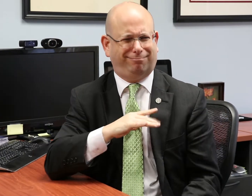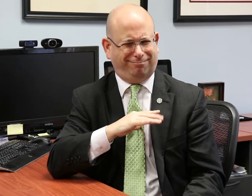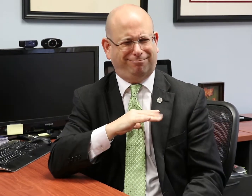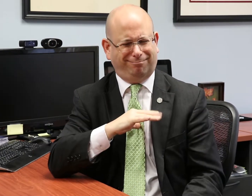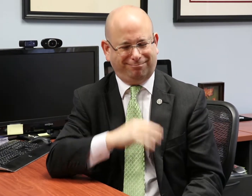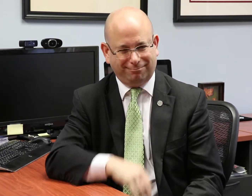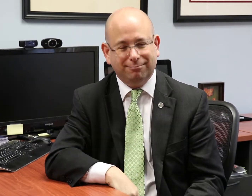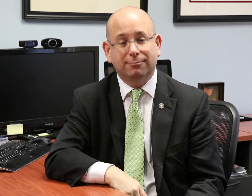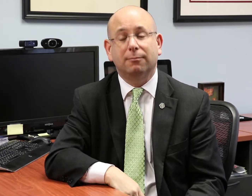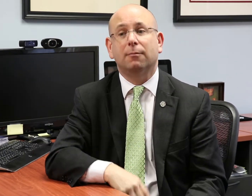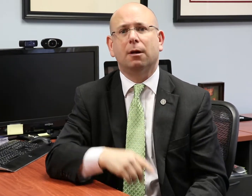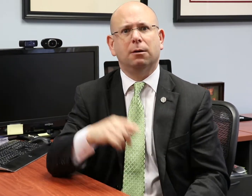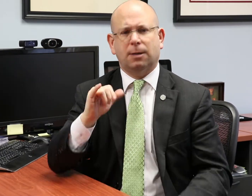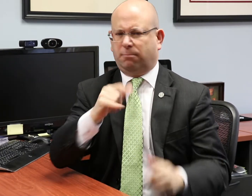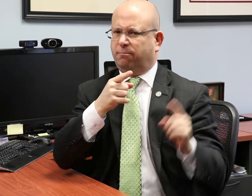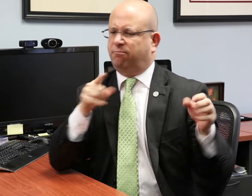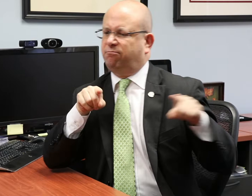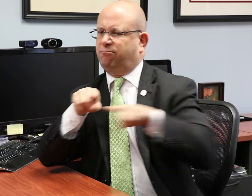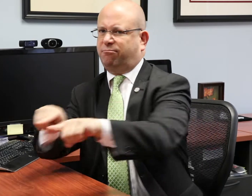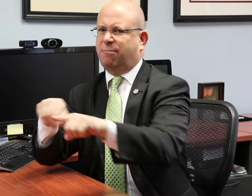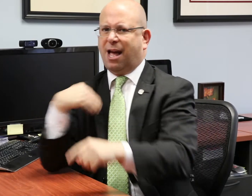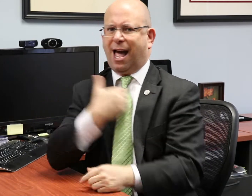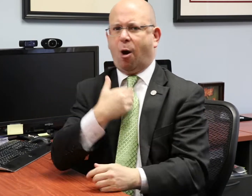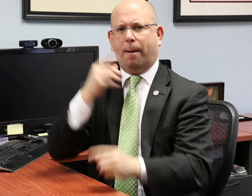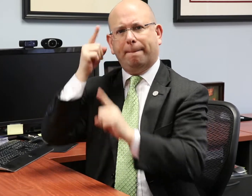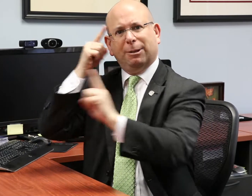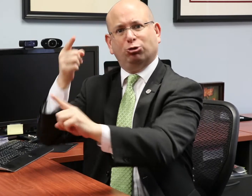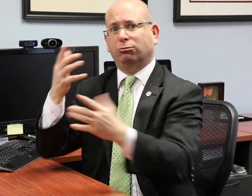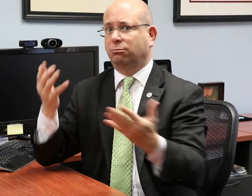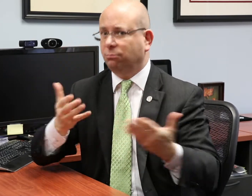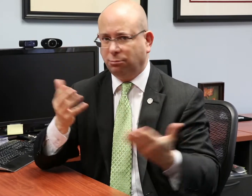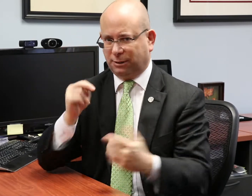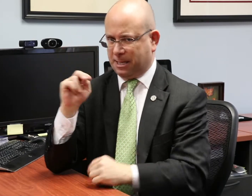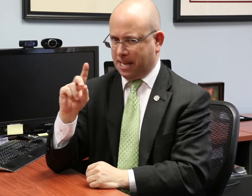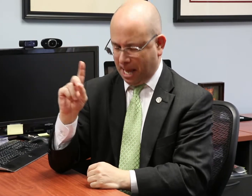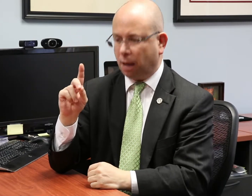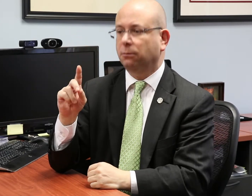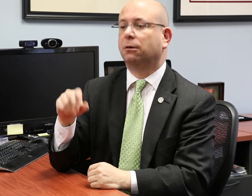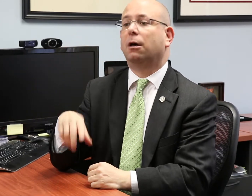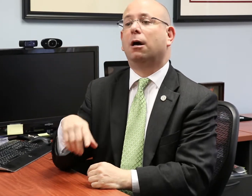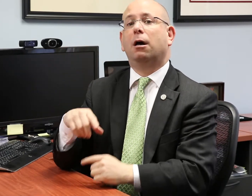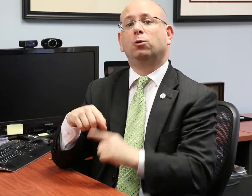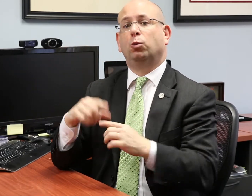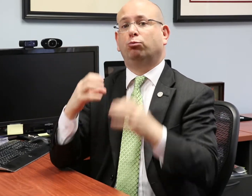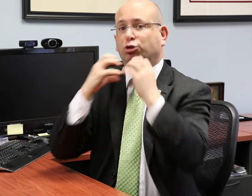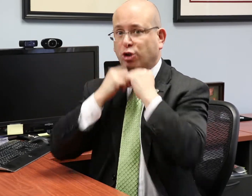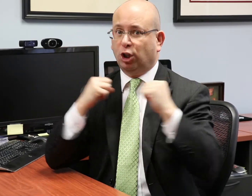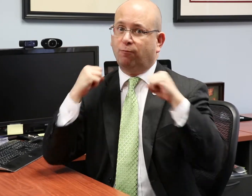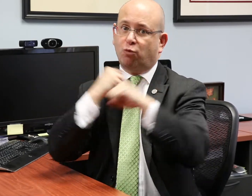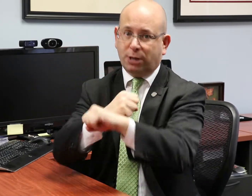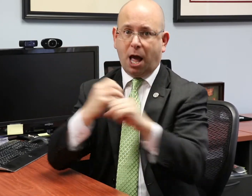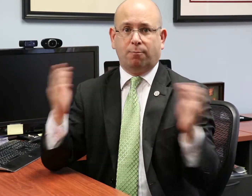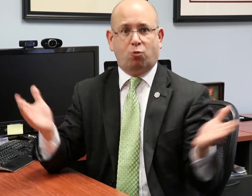These two great recognitions parallel the NAD's mission which is to preserve, protect, and promote